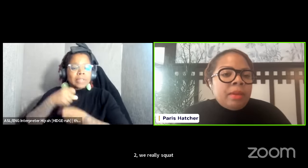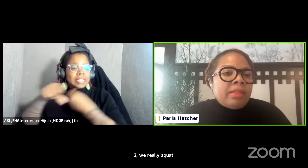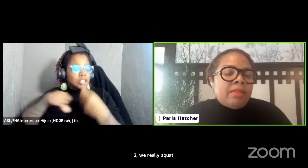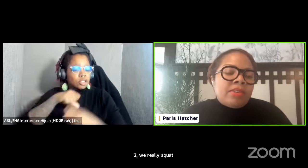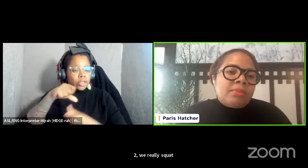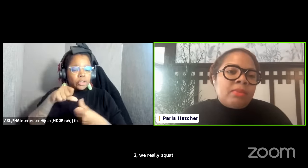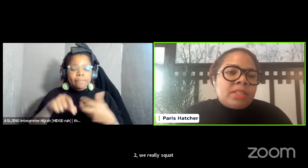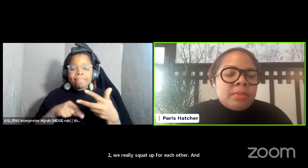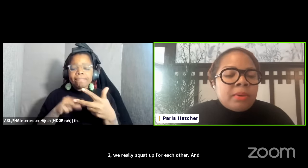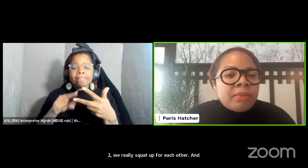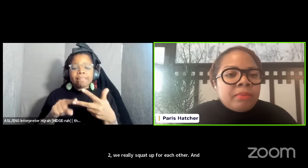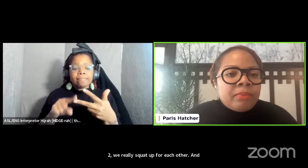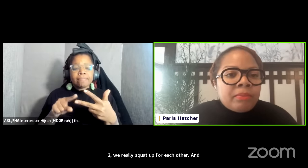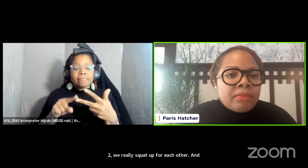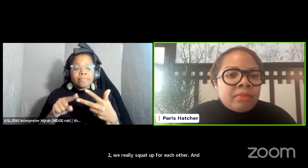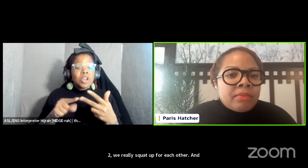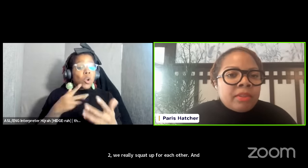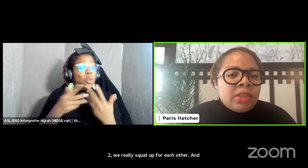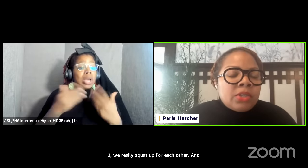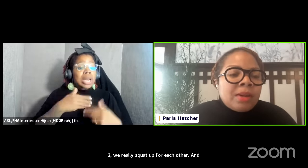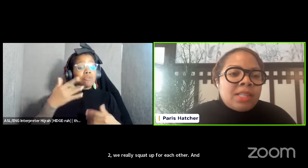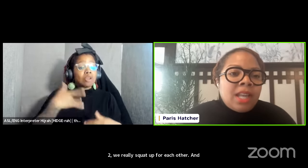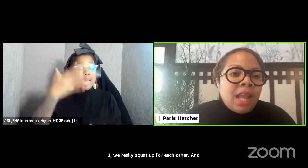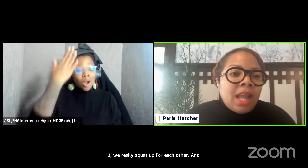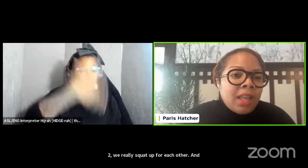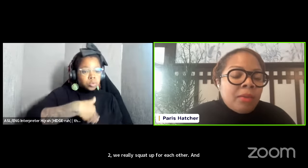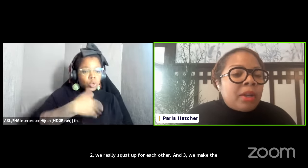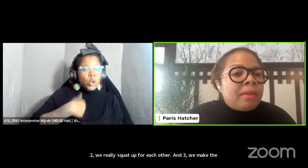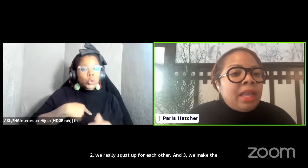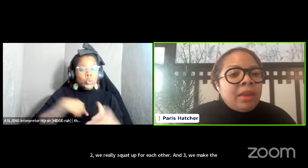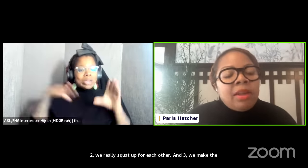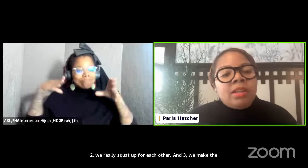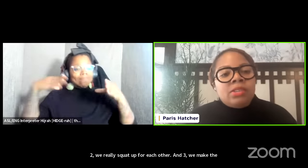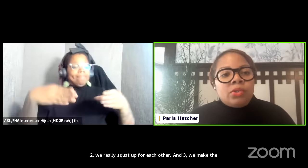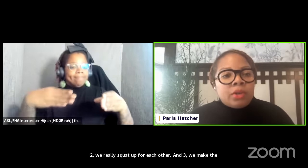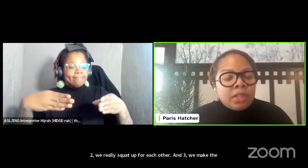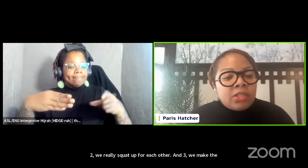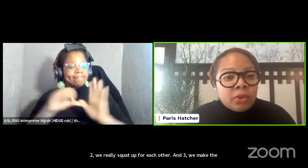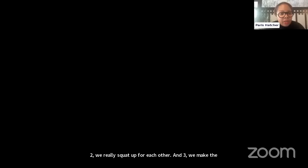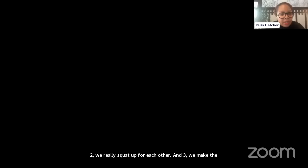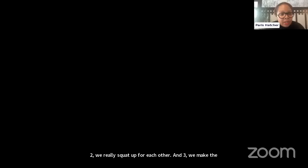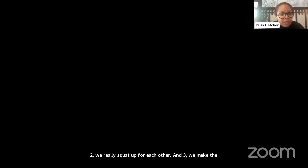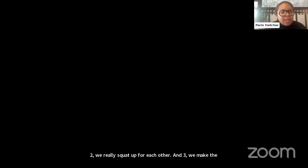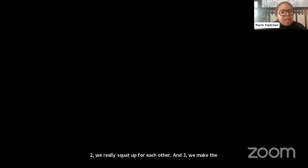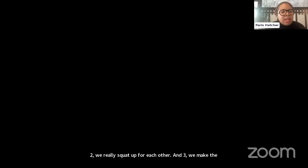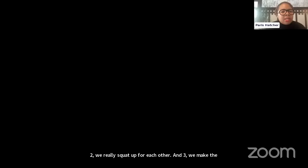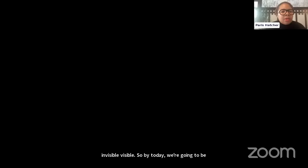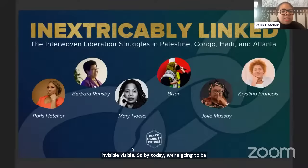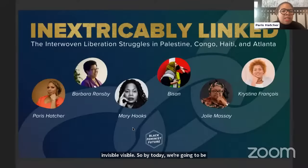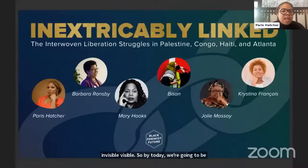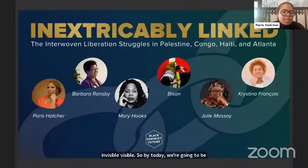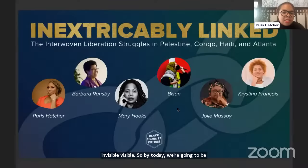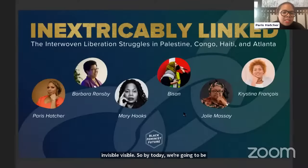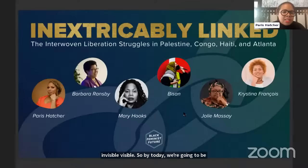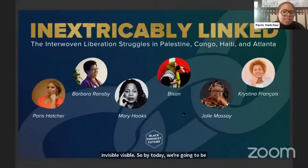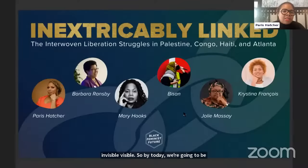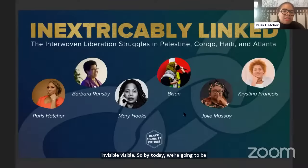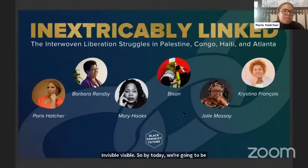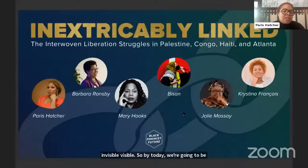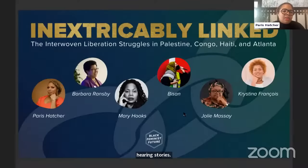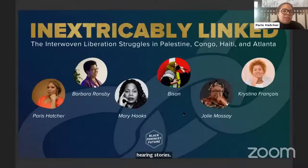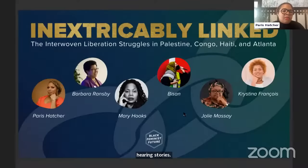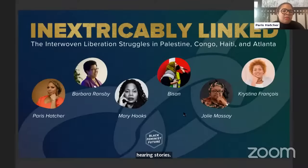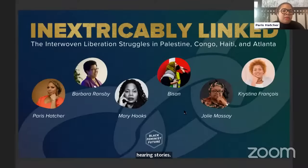make the invisible visible so by today we're going to be hearing story stories as well as analysis